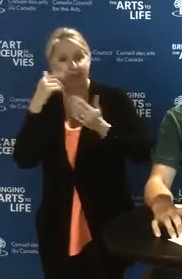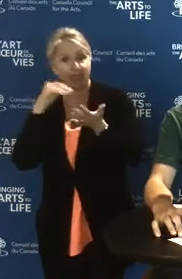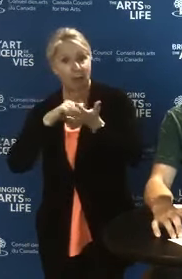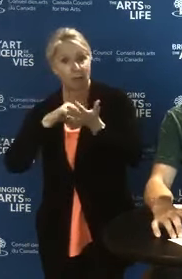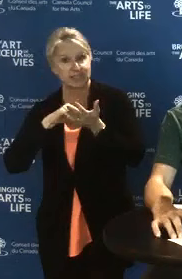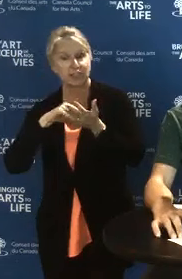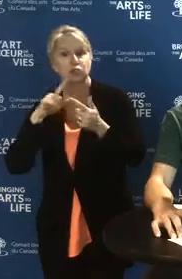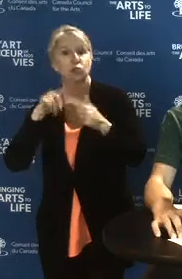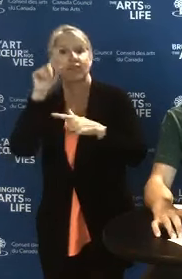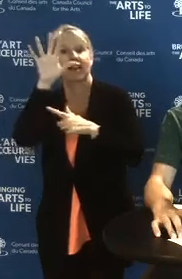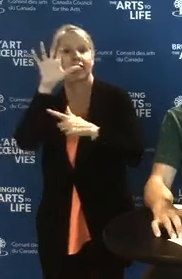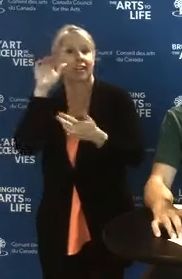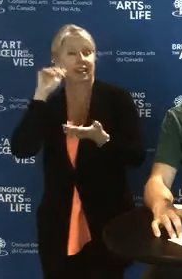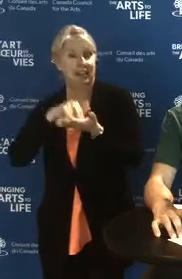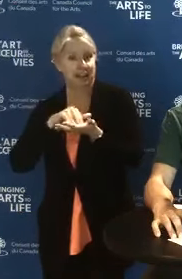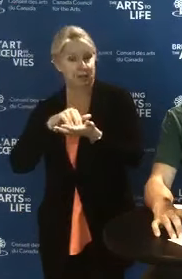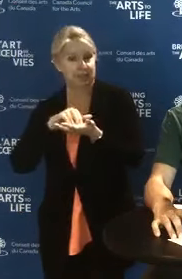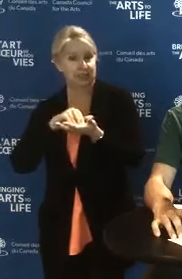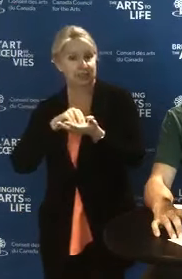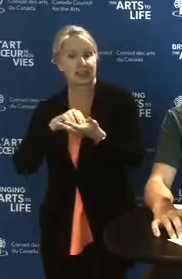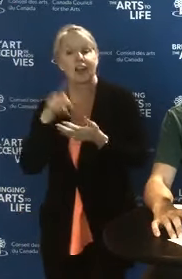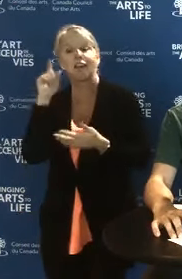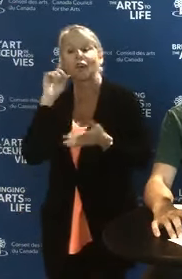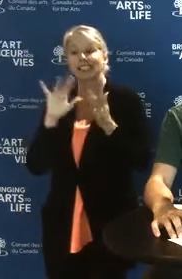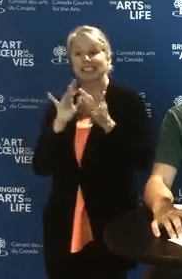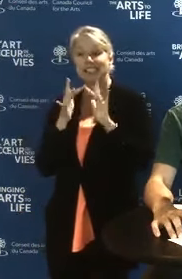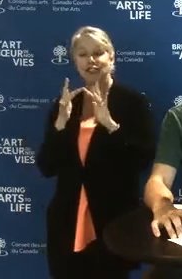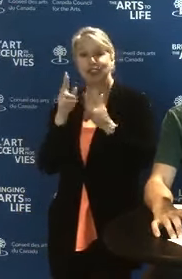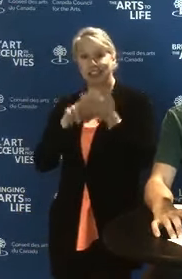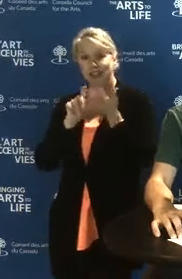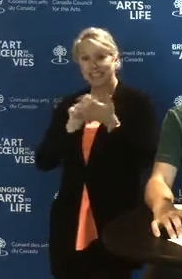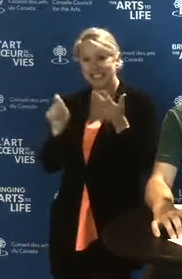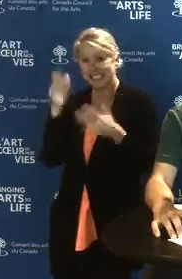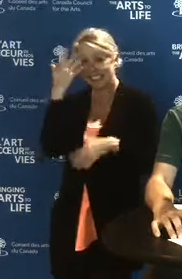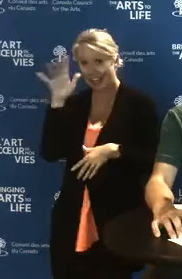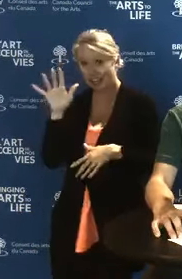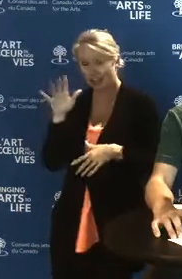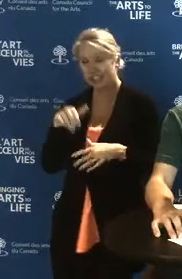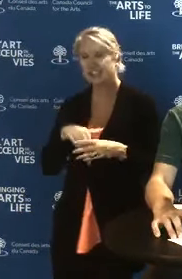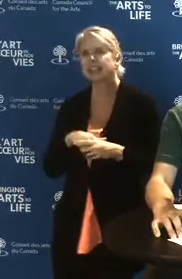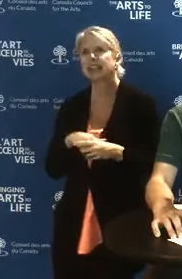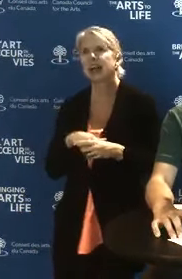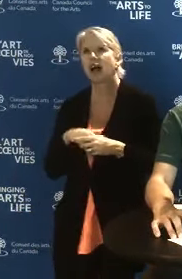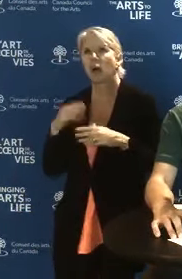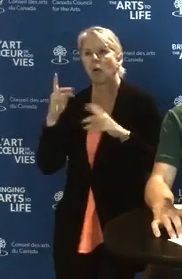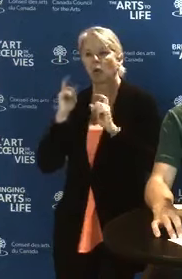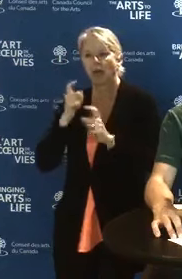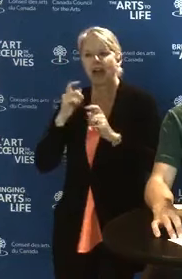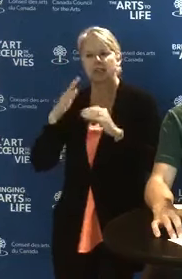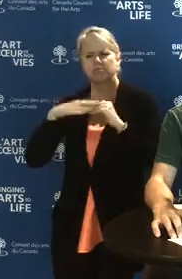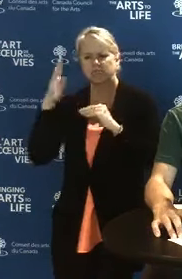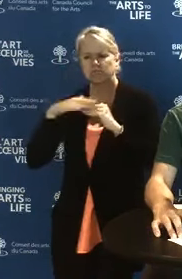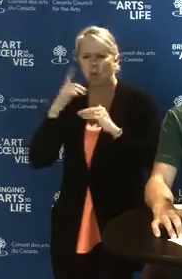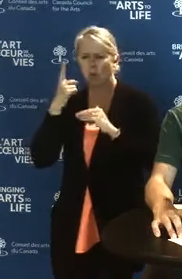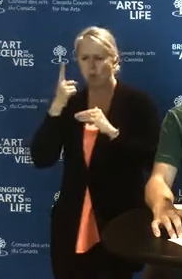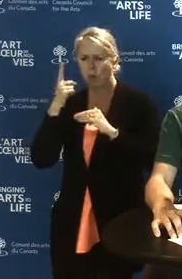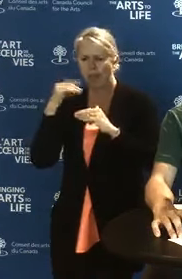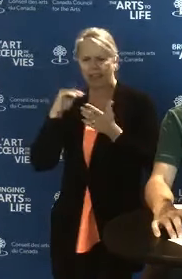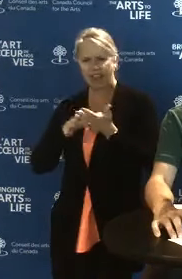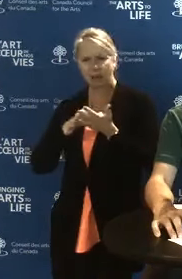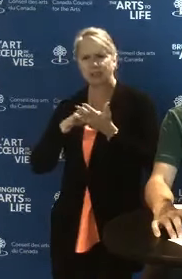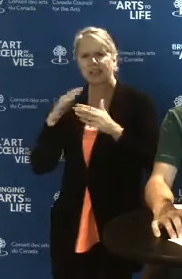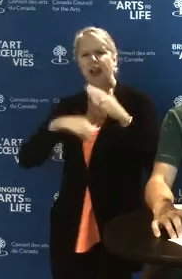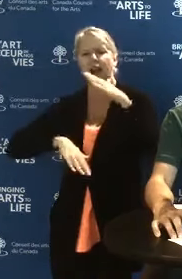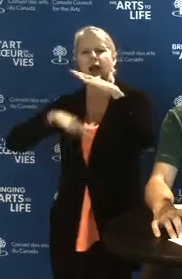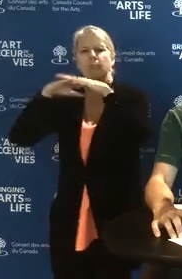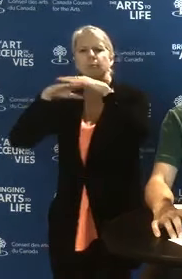For digital literacy and intelligence, grants range from $1,000 to $250,000.